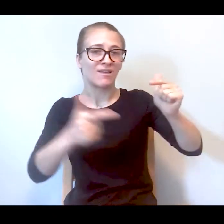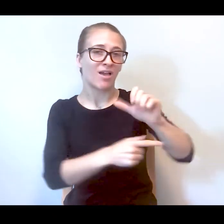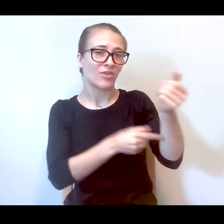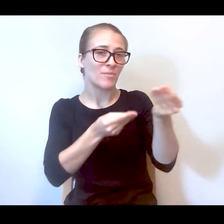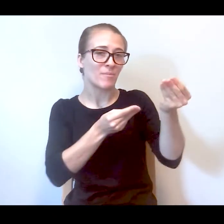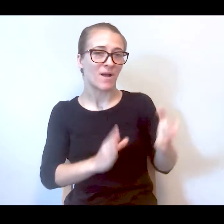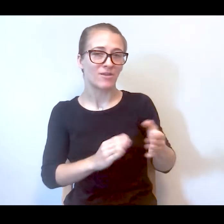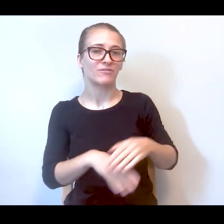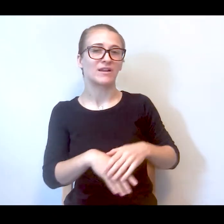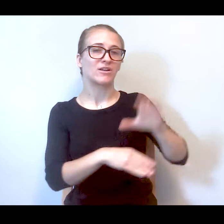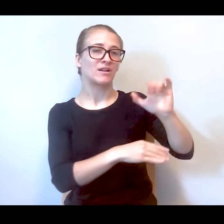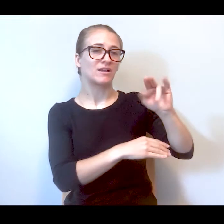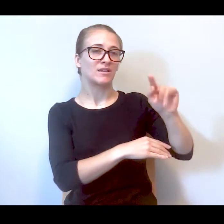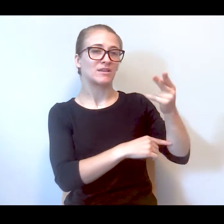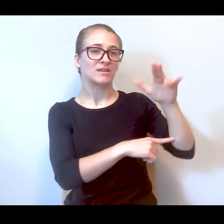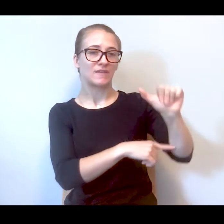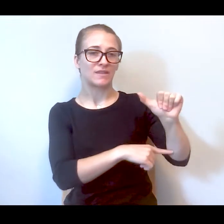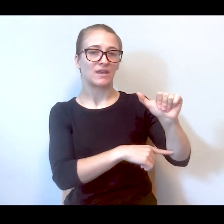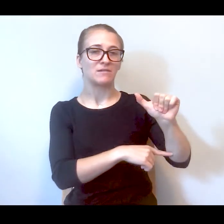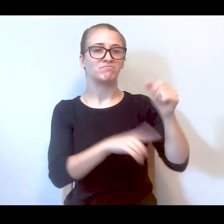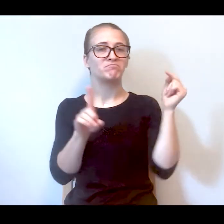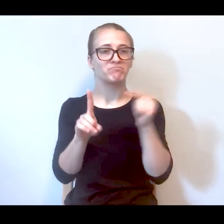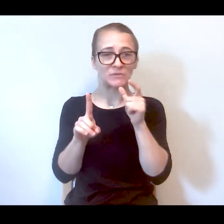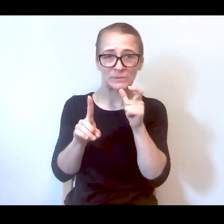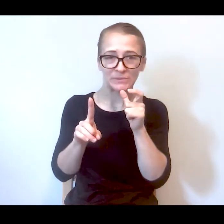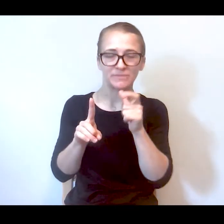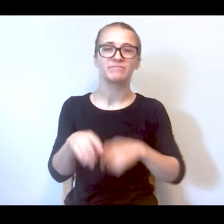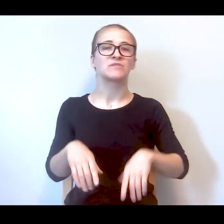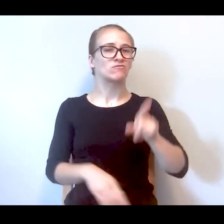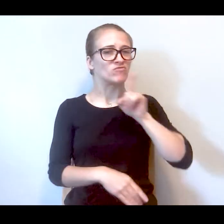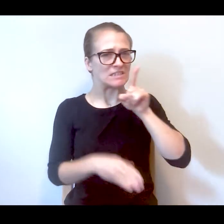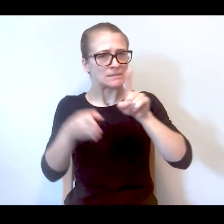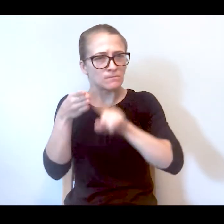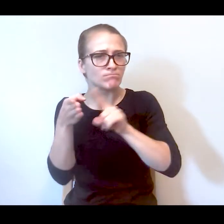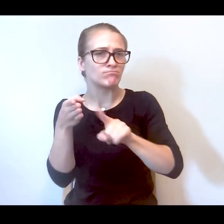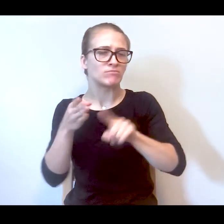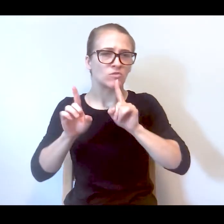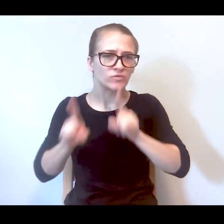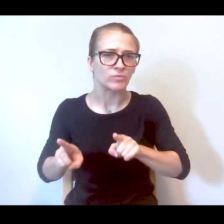turn it over to Cynthia Rodriguez. A little bit her. She's a true investigative reporter who